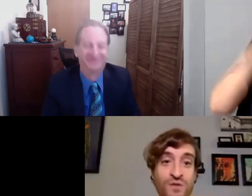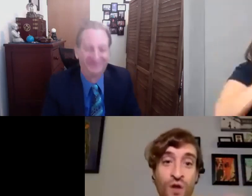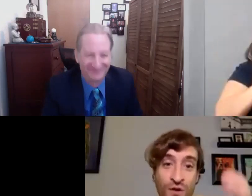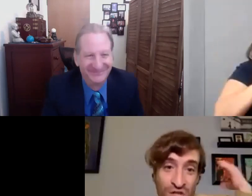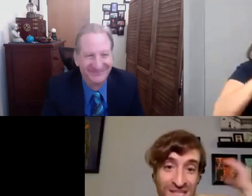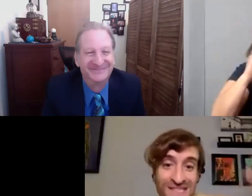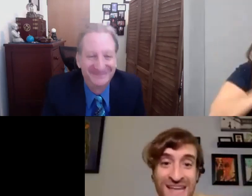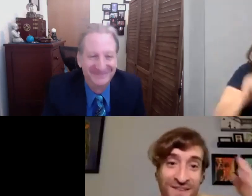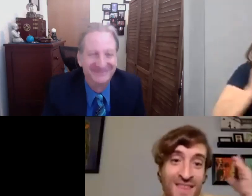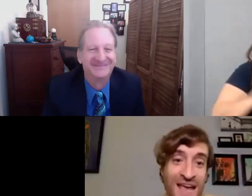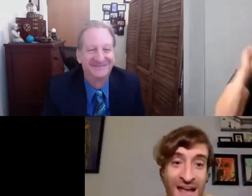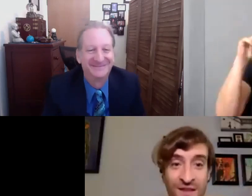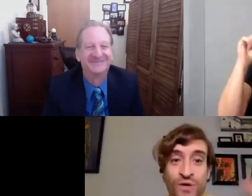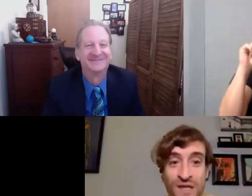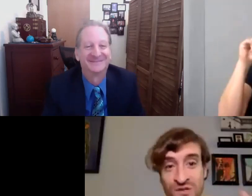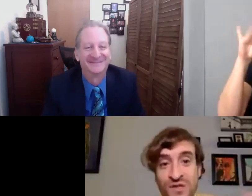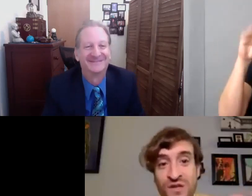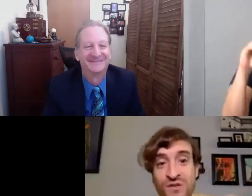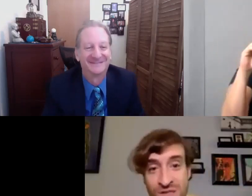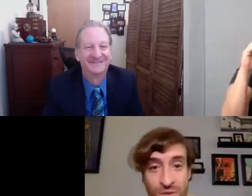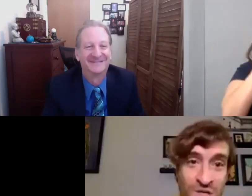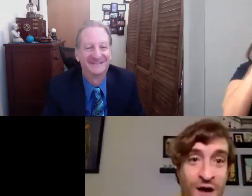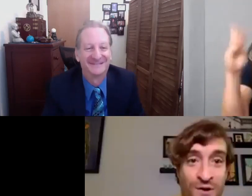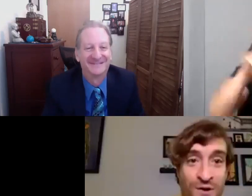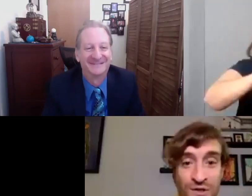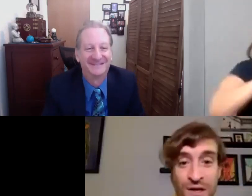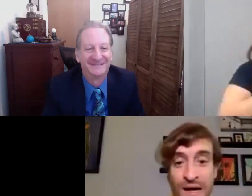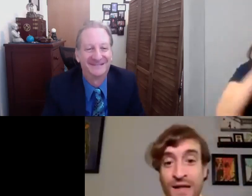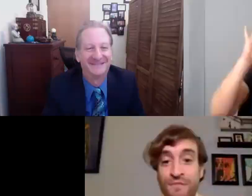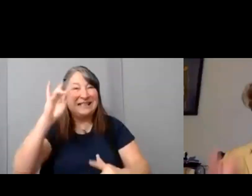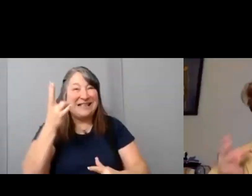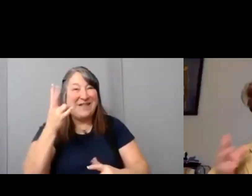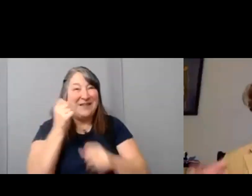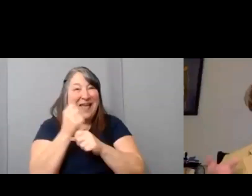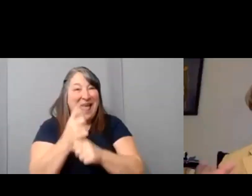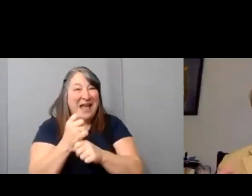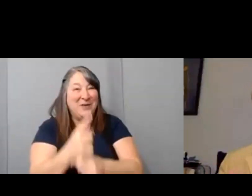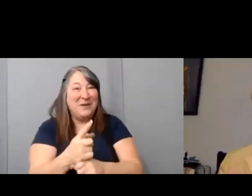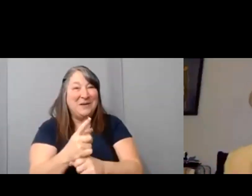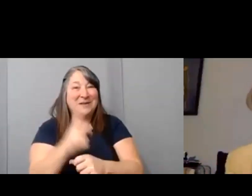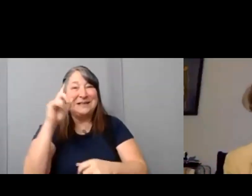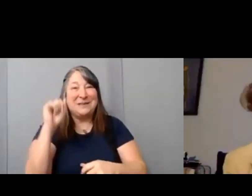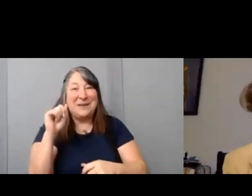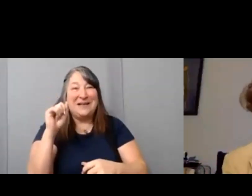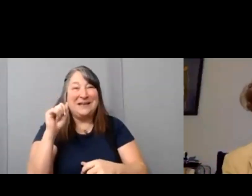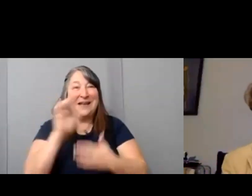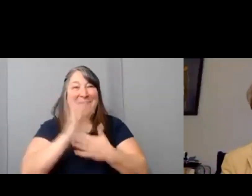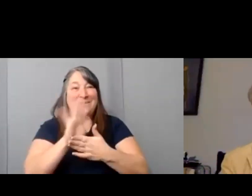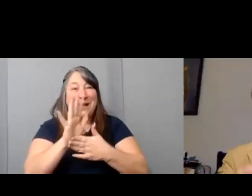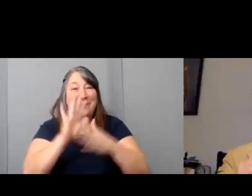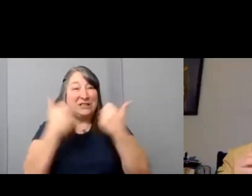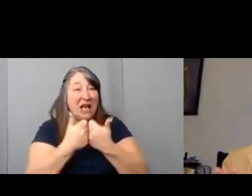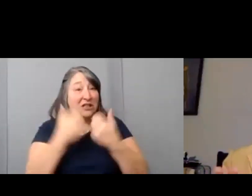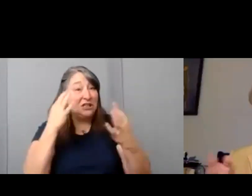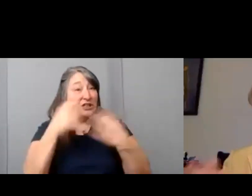launching the seventh annual Easter Seals Disability Film Challenge. Now for those who don't know what the film challenge is, it's a weekend film